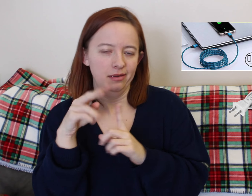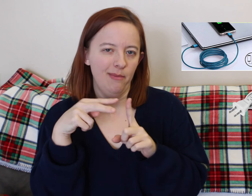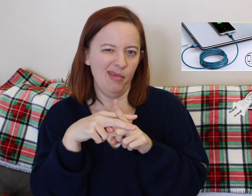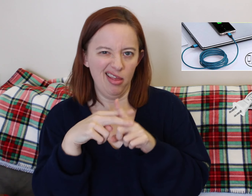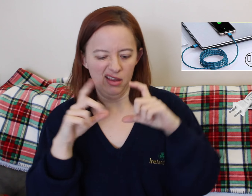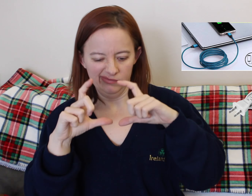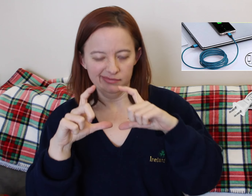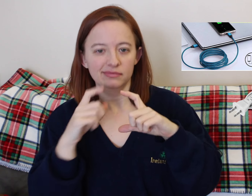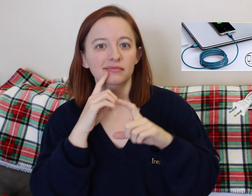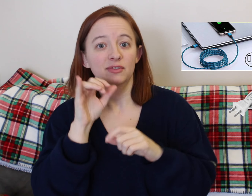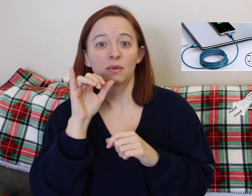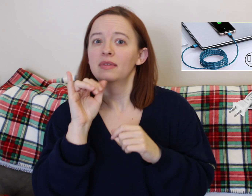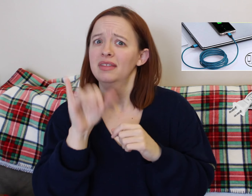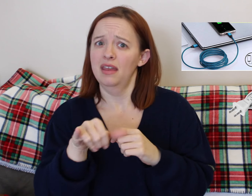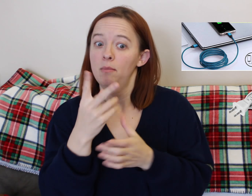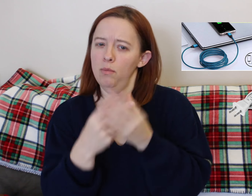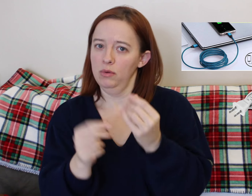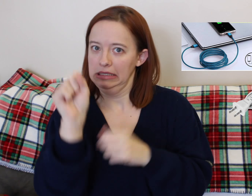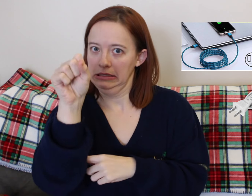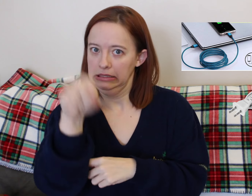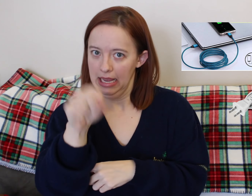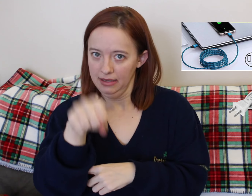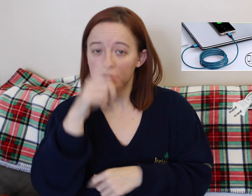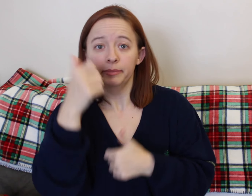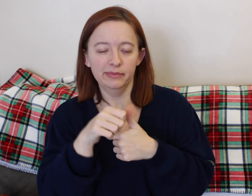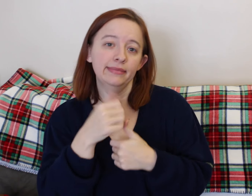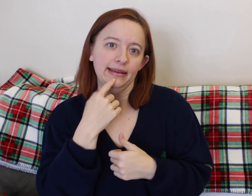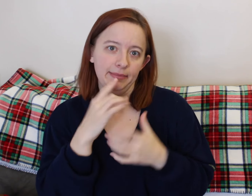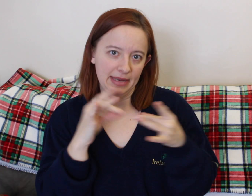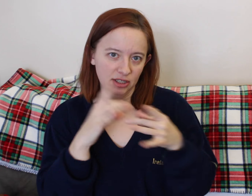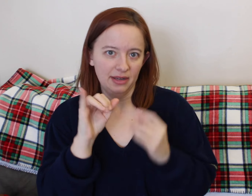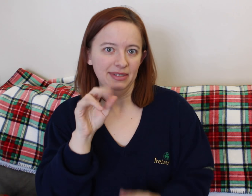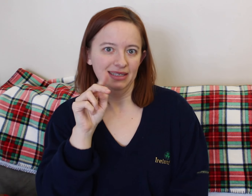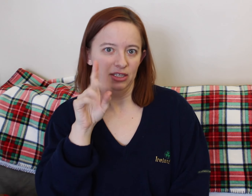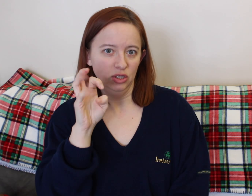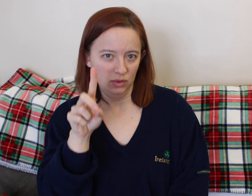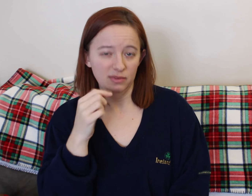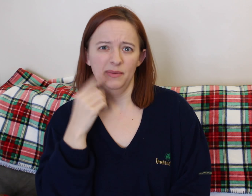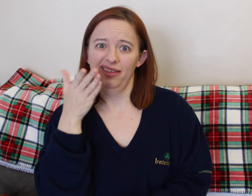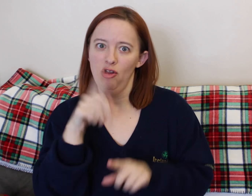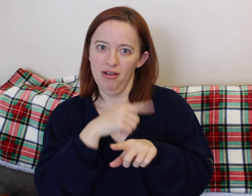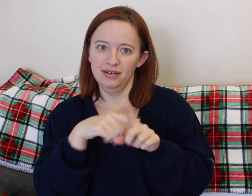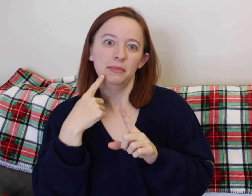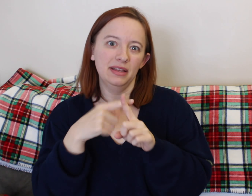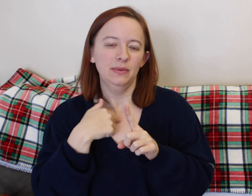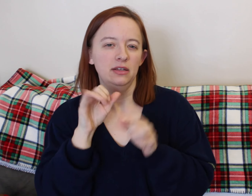The first one was a really long USB cable or like a plug for your phone. I think these are 10 feet long.